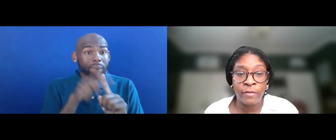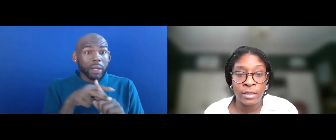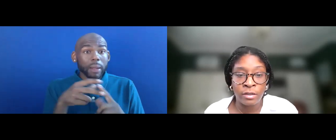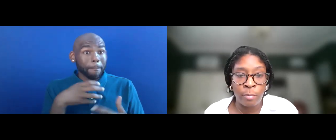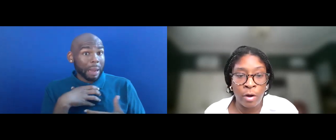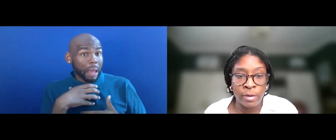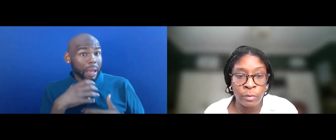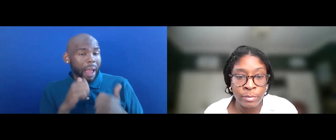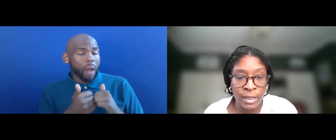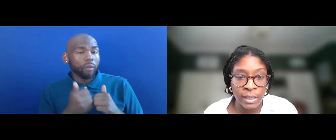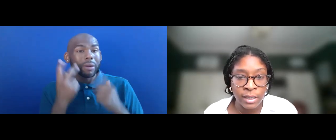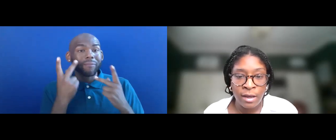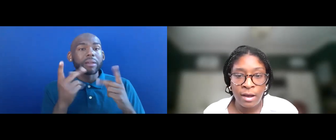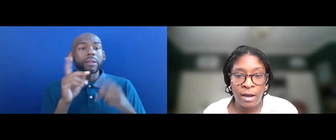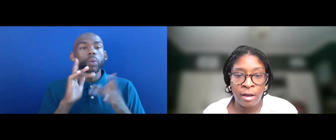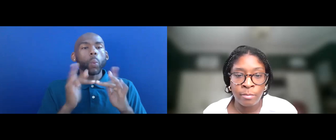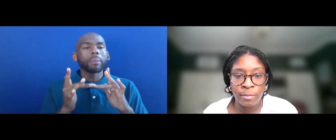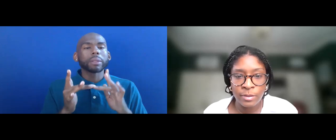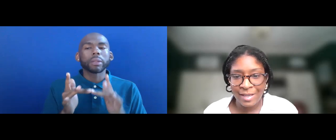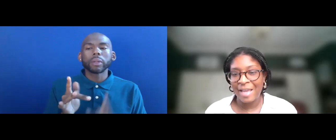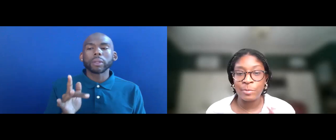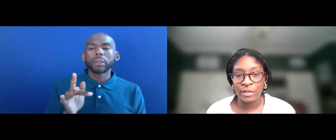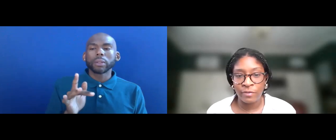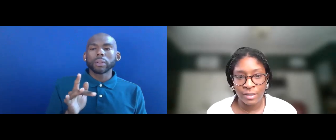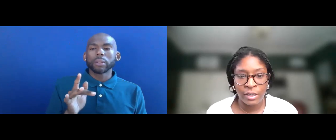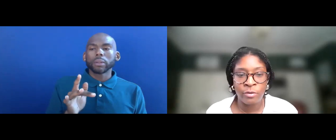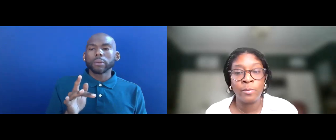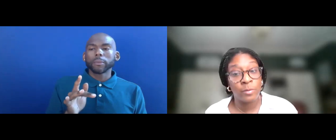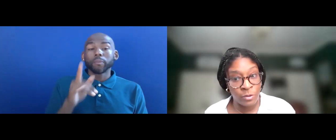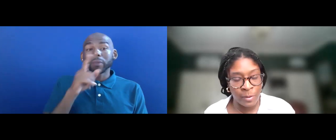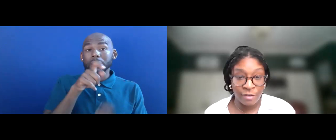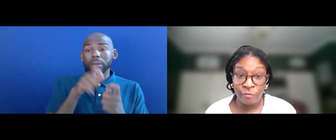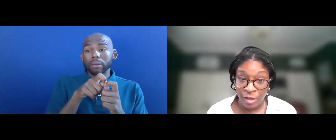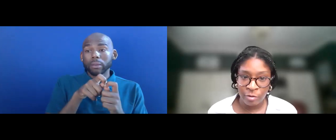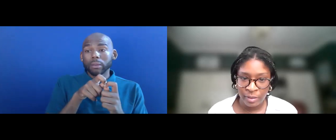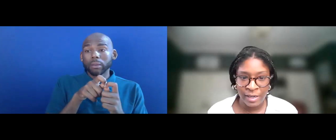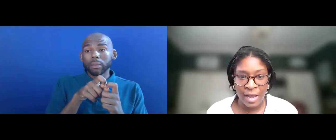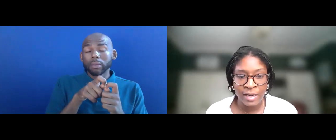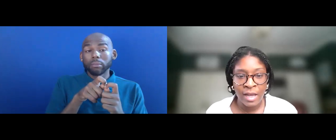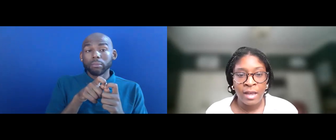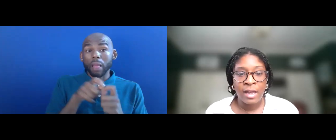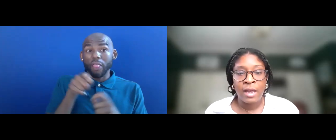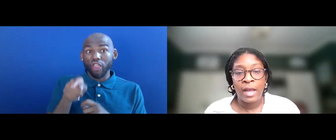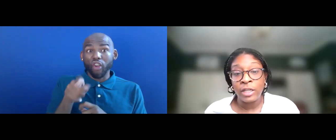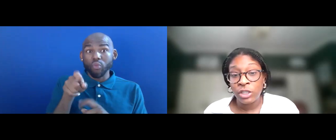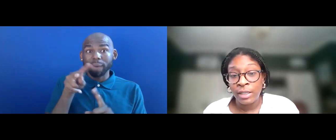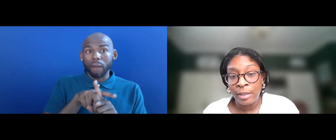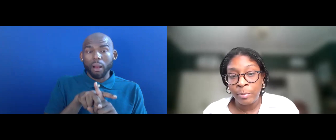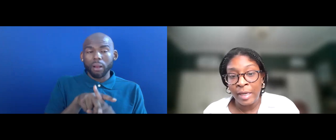VISIT THE DEPARTMENT'S WEBSITE. SPECIFICALLY, YOU CAN FILE A COMPLAINT AT Emily Voorde: AWESOME.